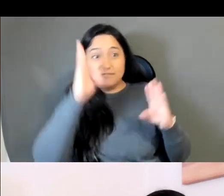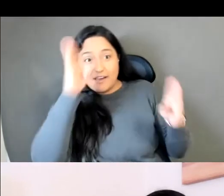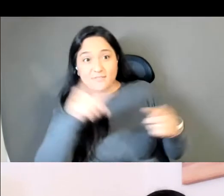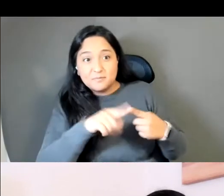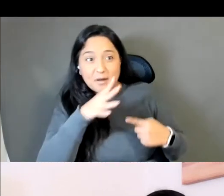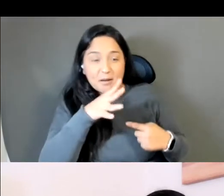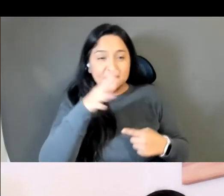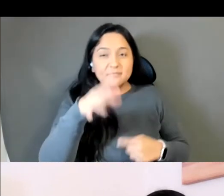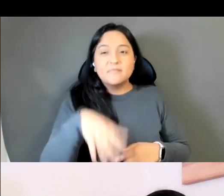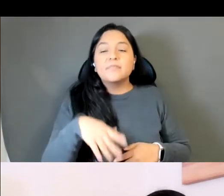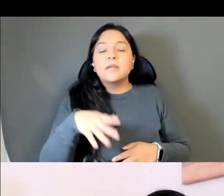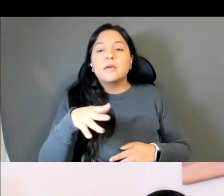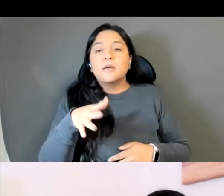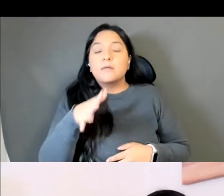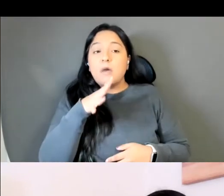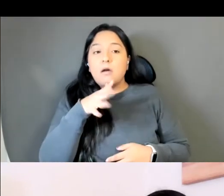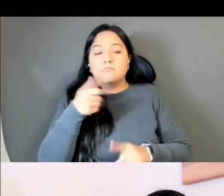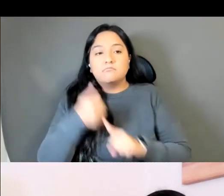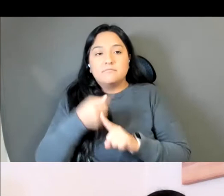white American my mom's tie, they had to deal with their daughters.